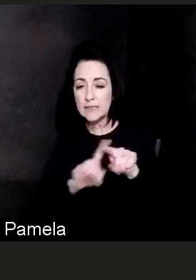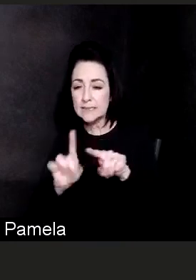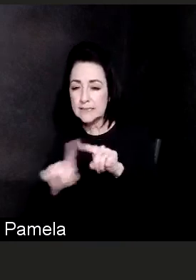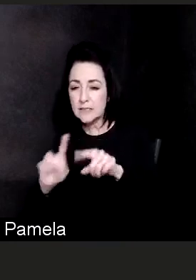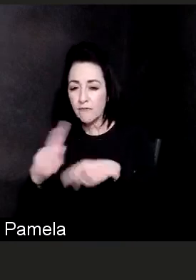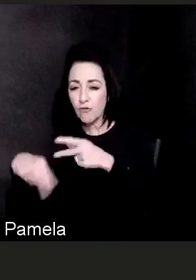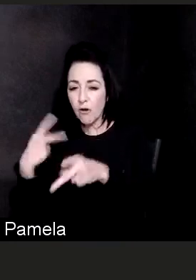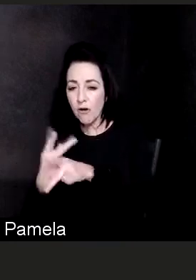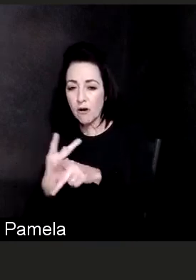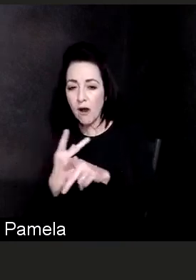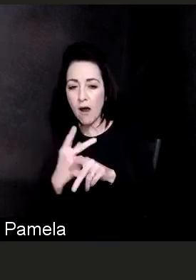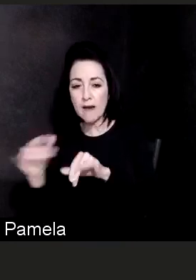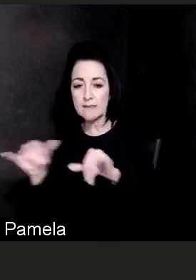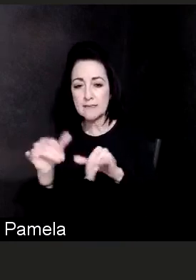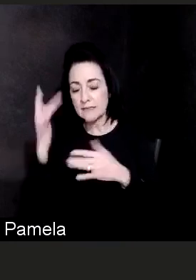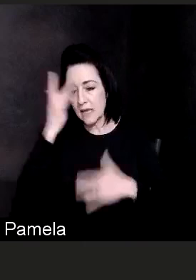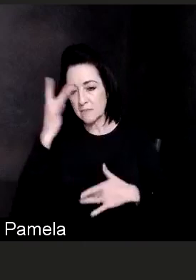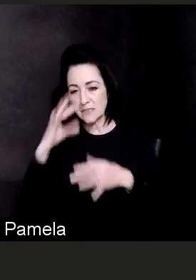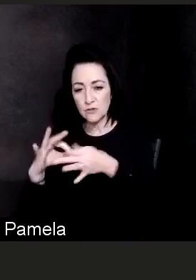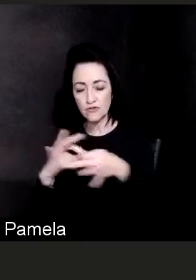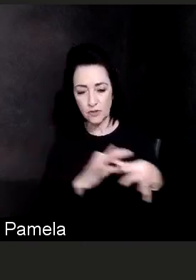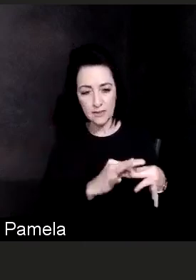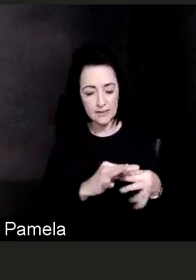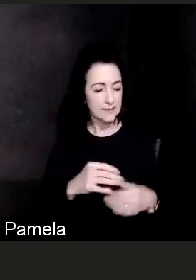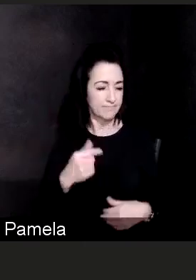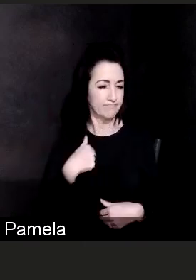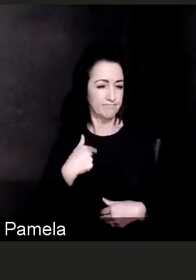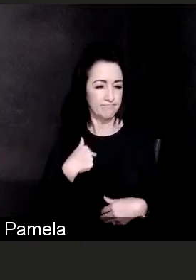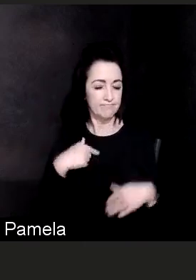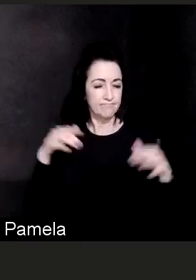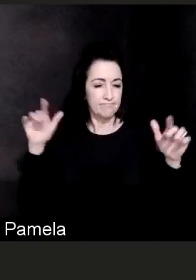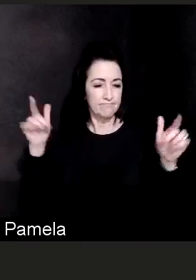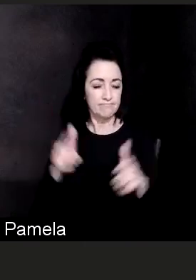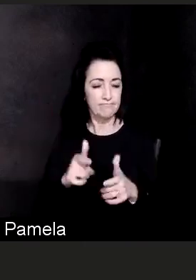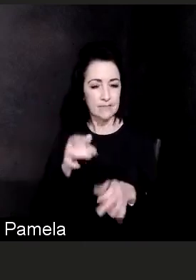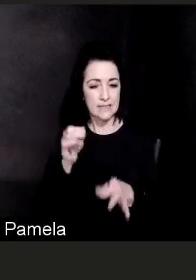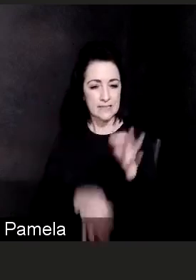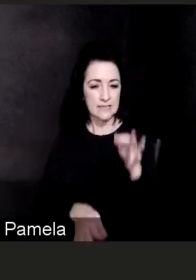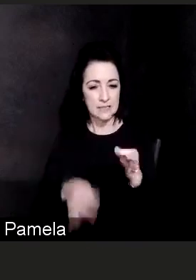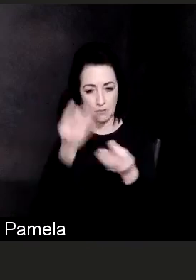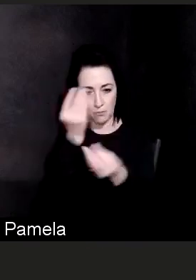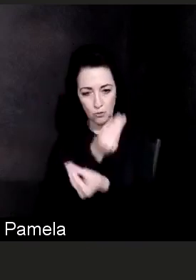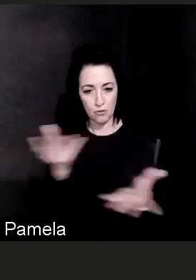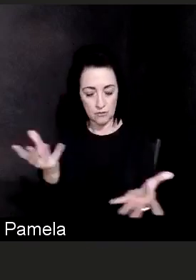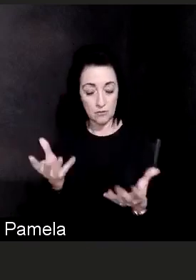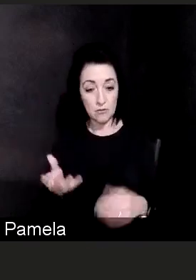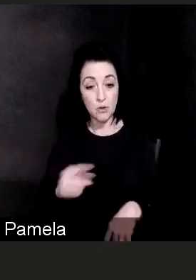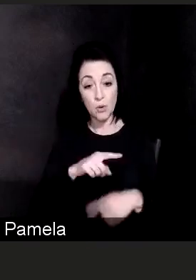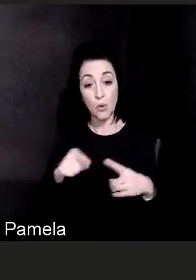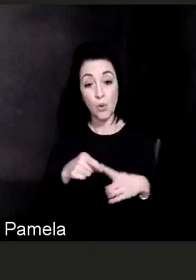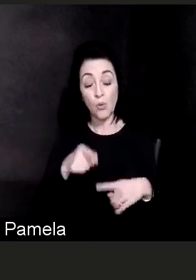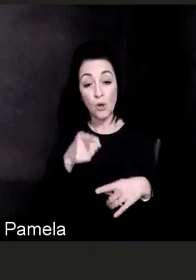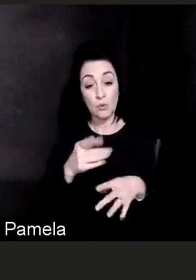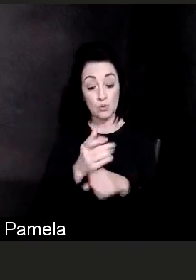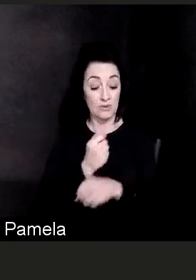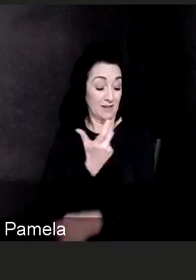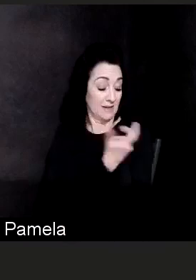So normally when you receive a vaccine you receive a special protein in that vaccine that we call an antigen.